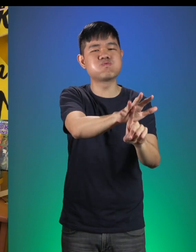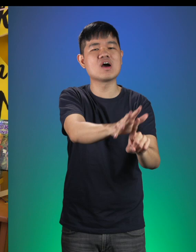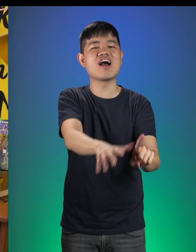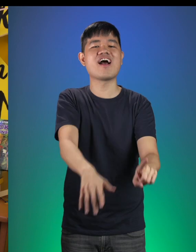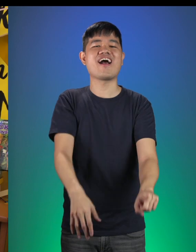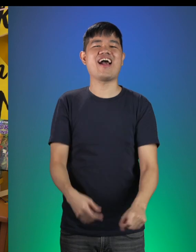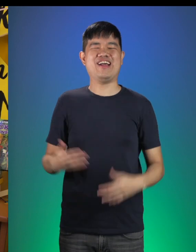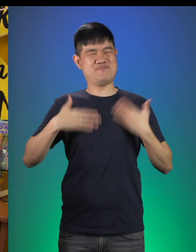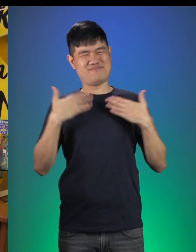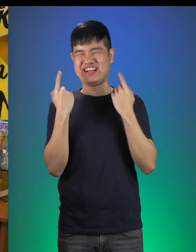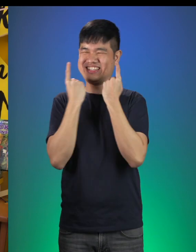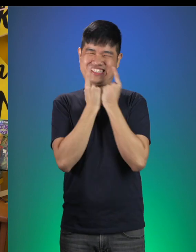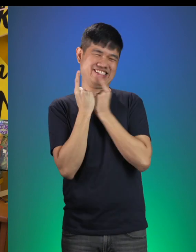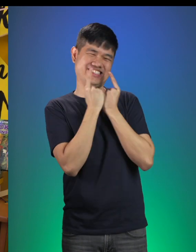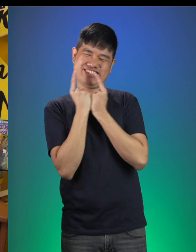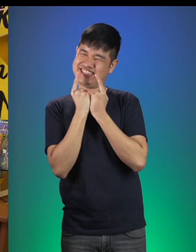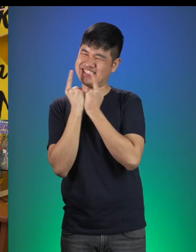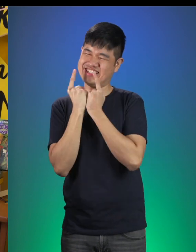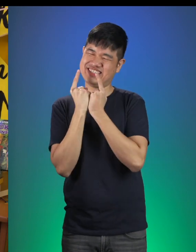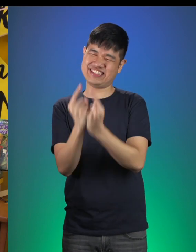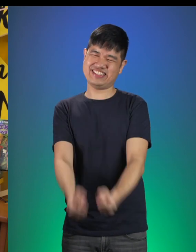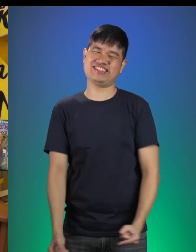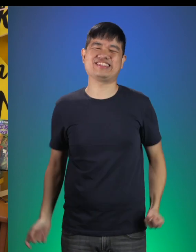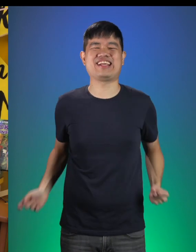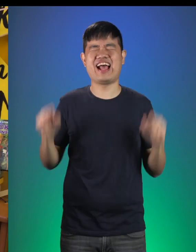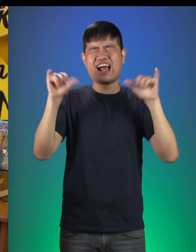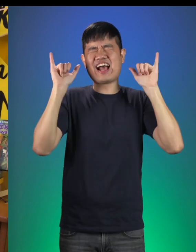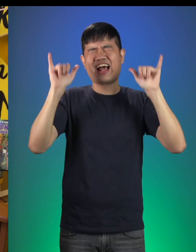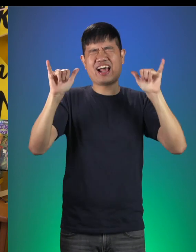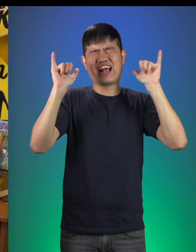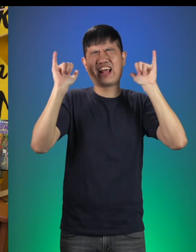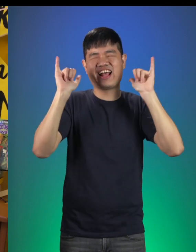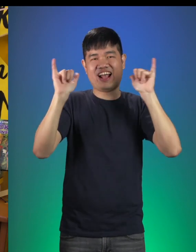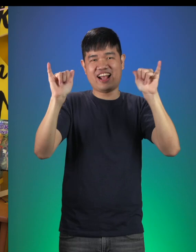Happy Birthday! Yaaay!